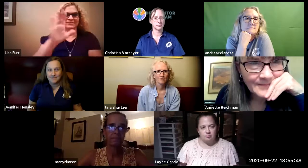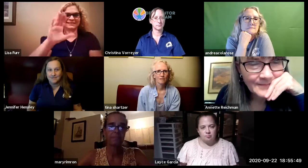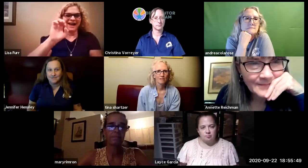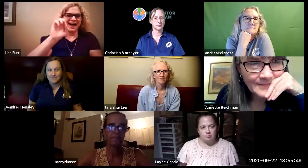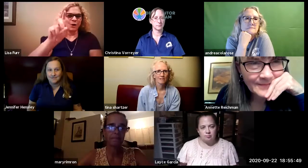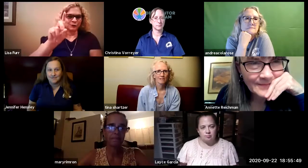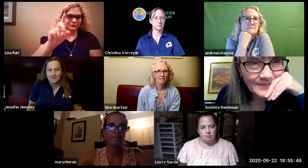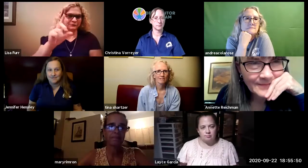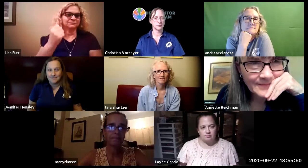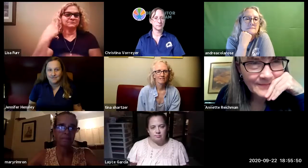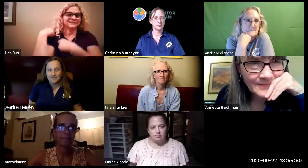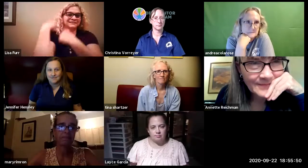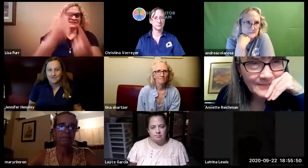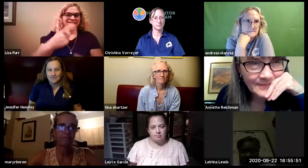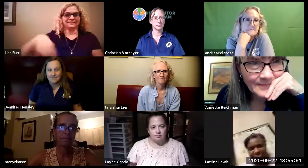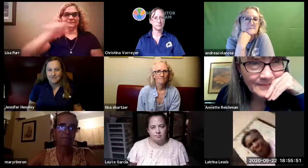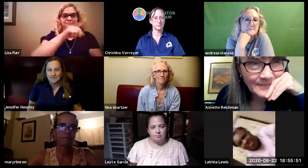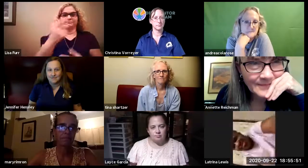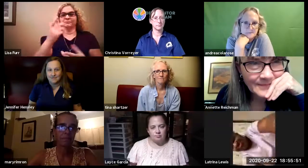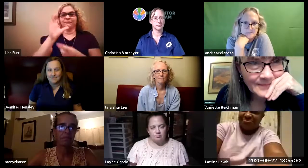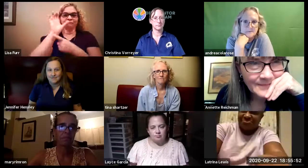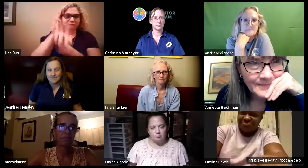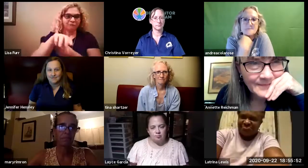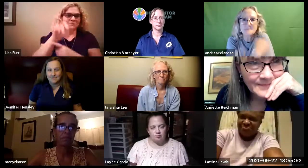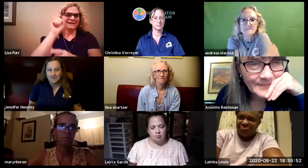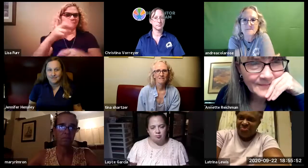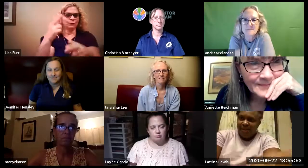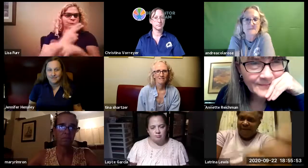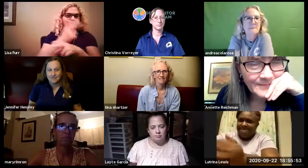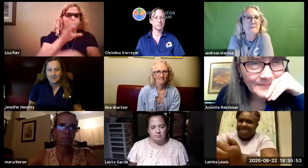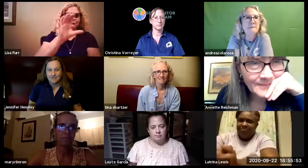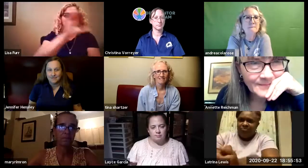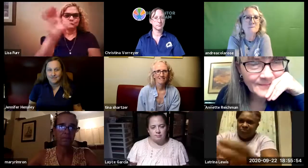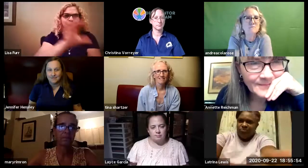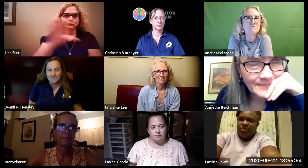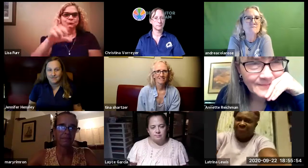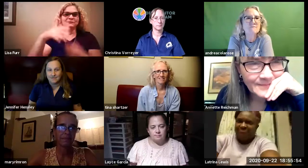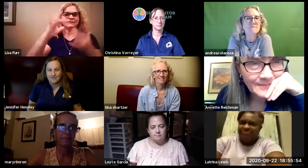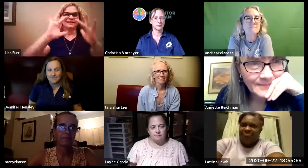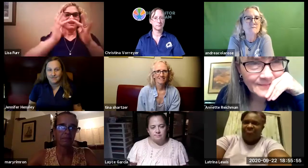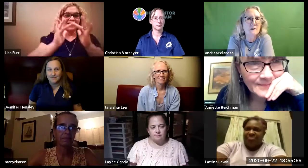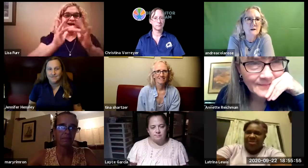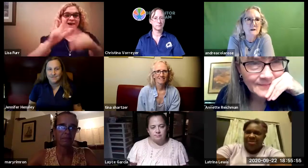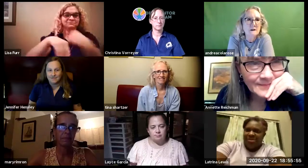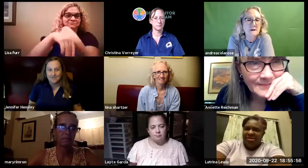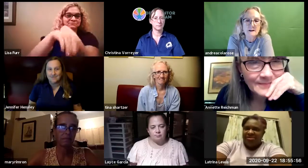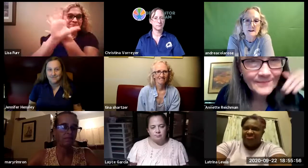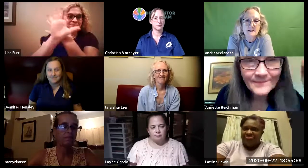students continue to get their education